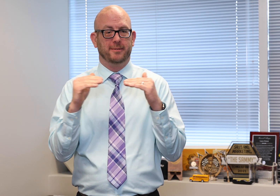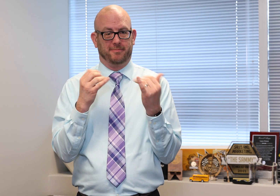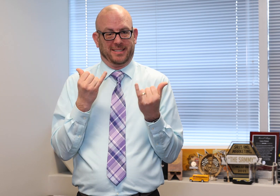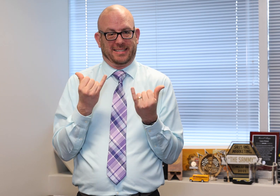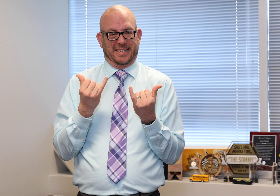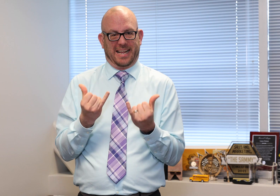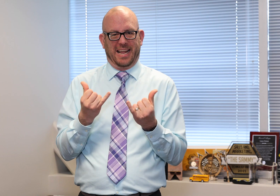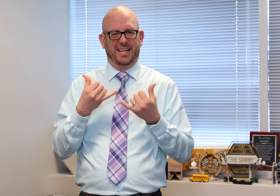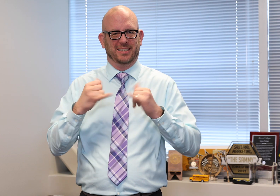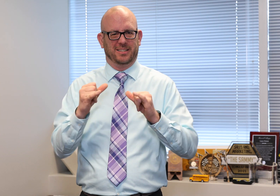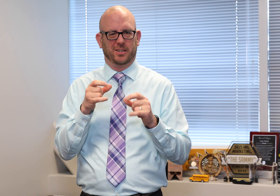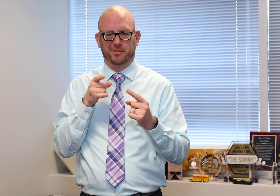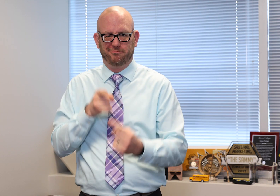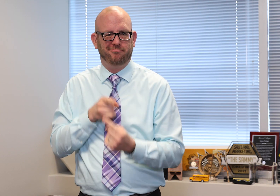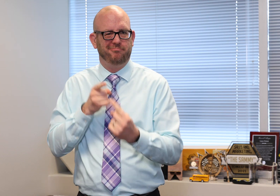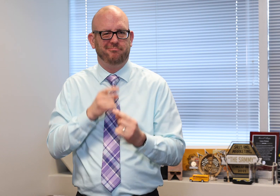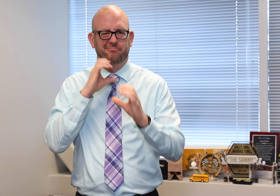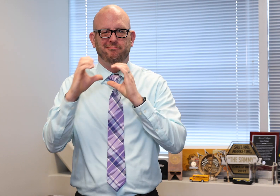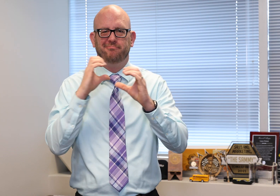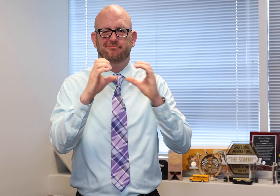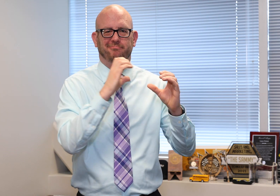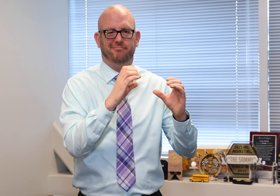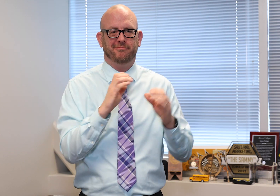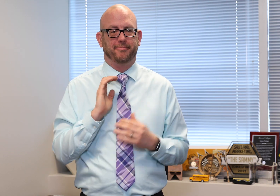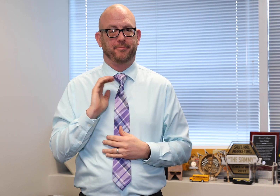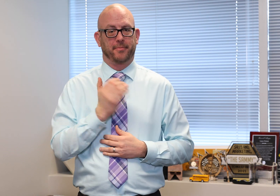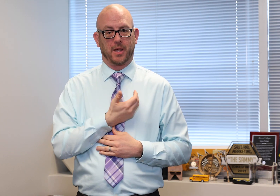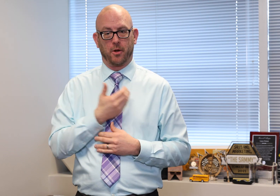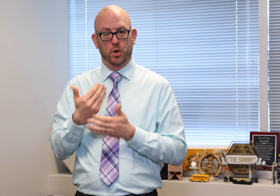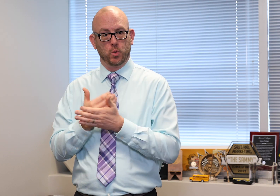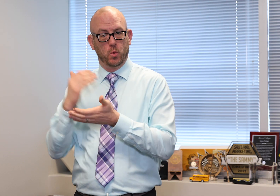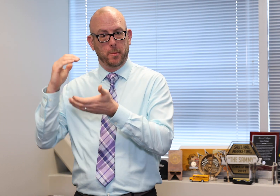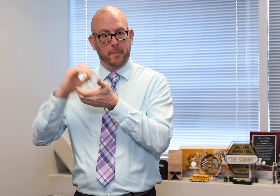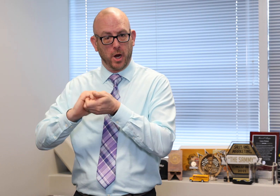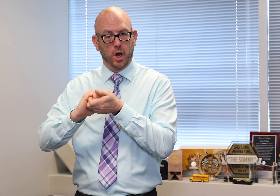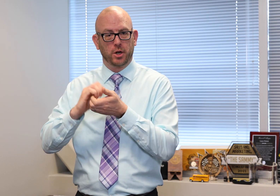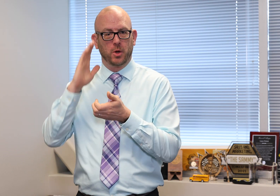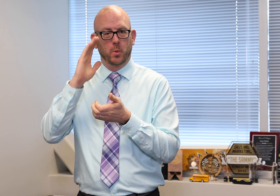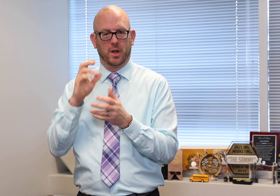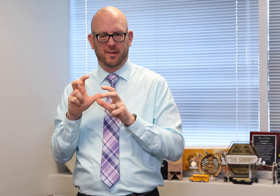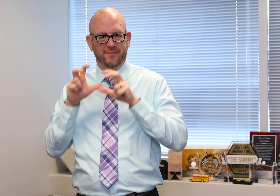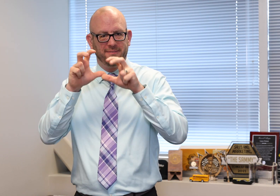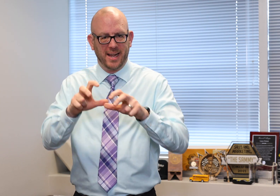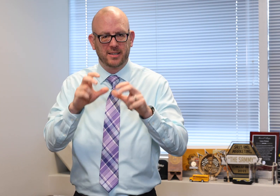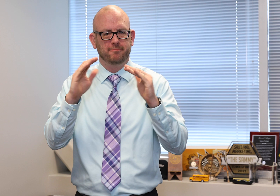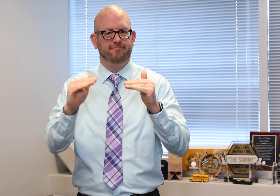further innovation that will redefine and modernize “functional equivalency” to bring